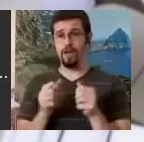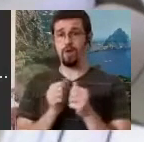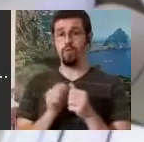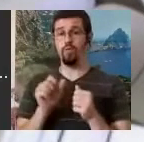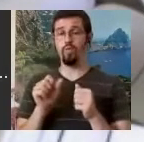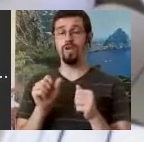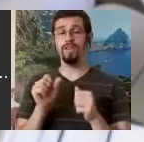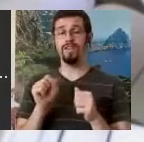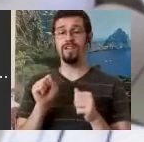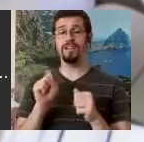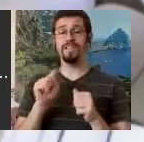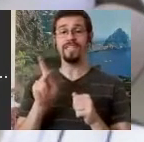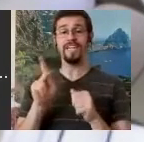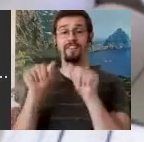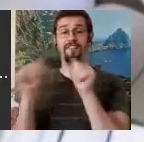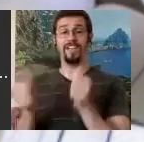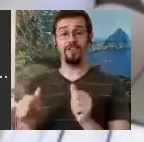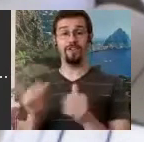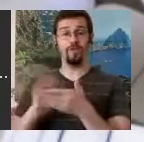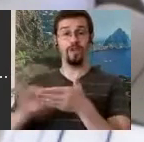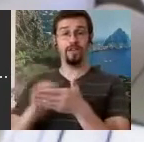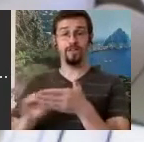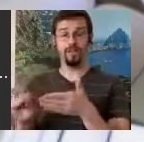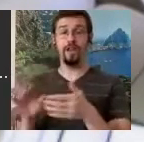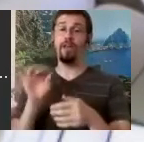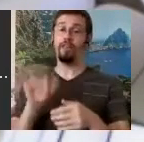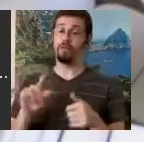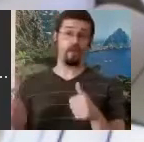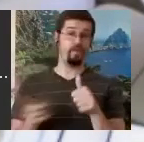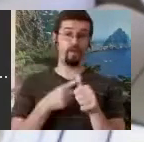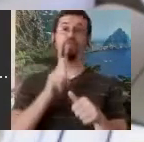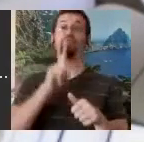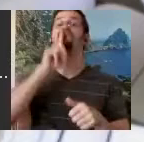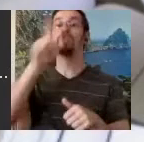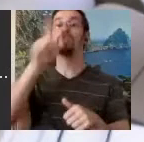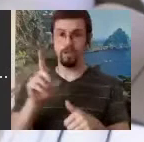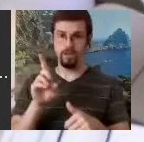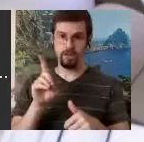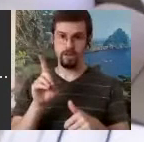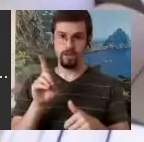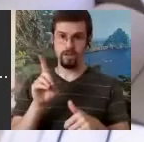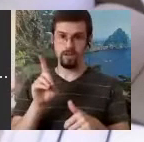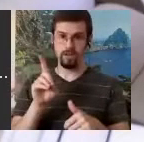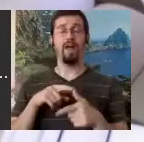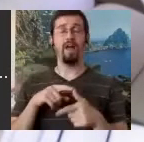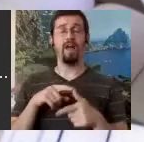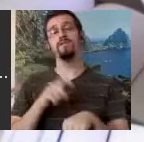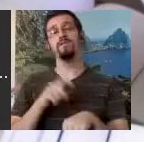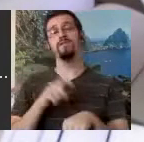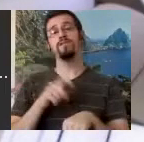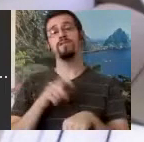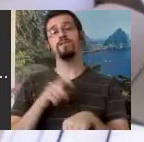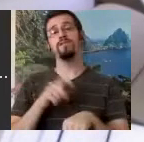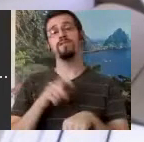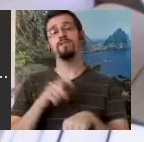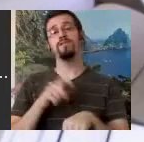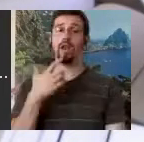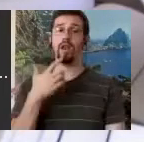And then time went by and I decided at age 19 to go to Denmark and I am NOT